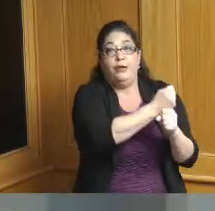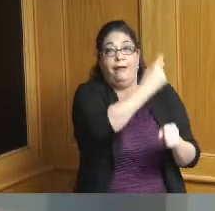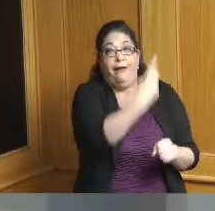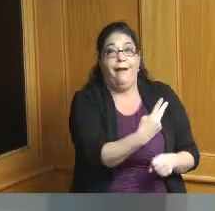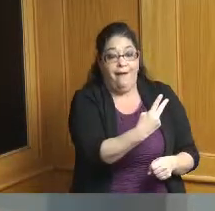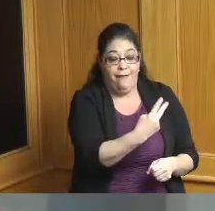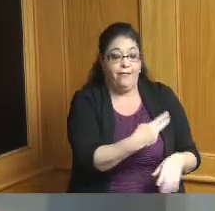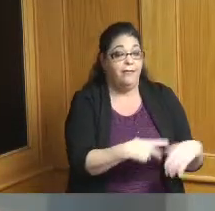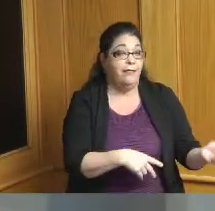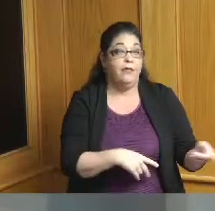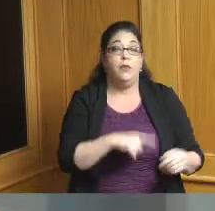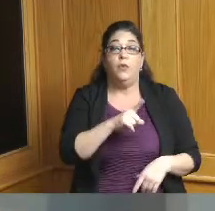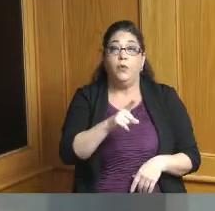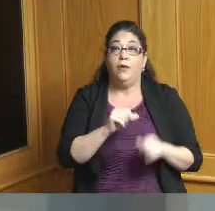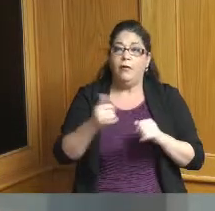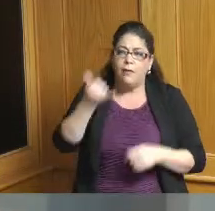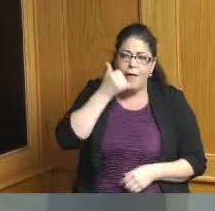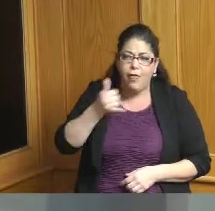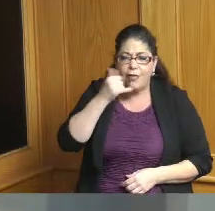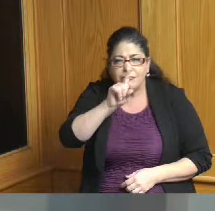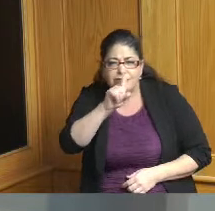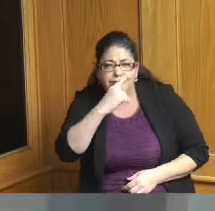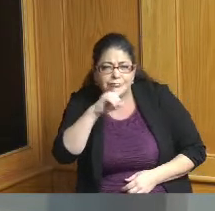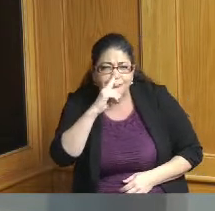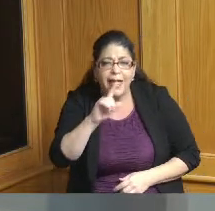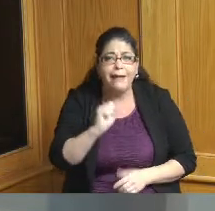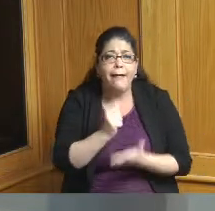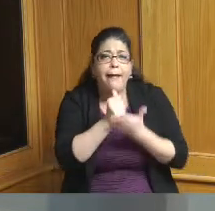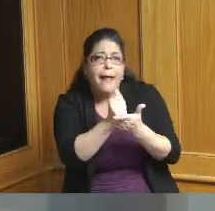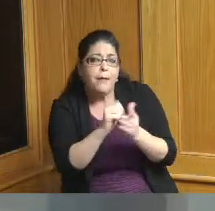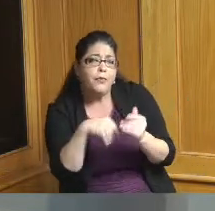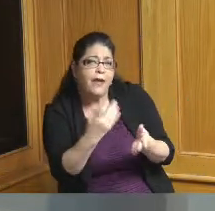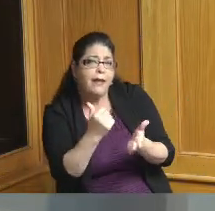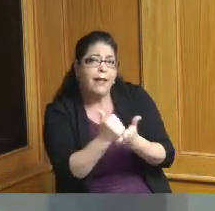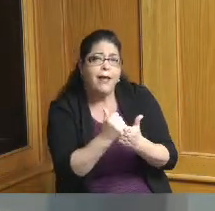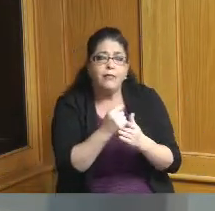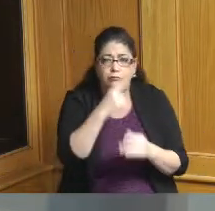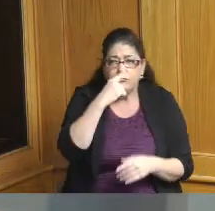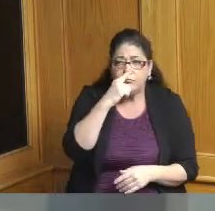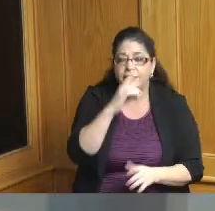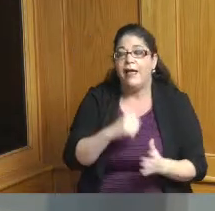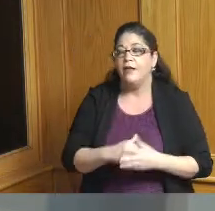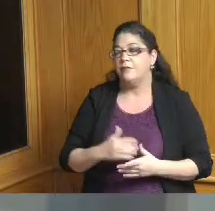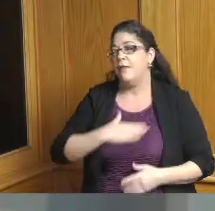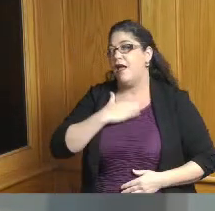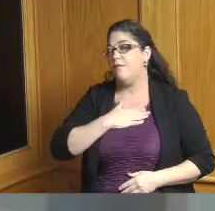continued to call and see where you could fit in and so I'm glad that we were able to do that